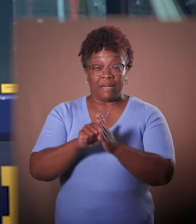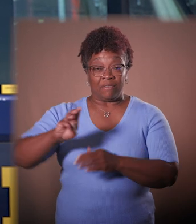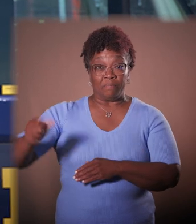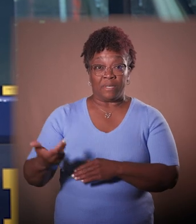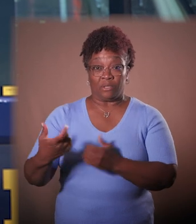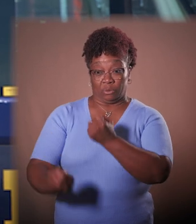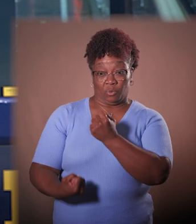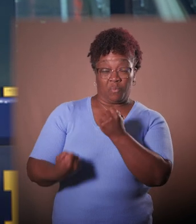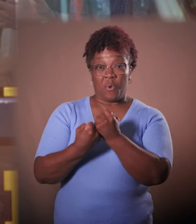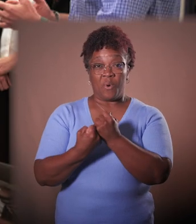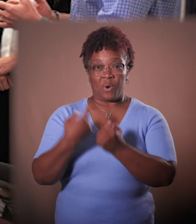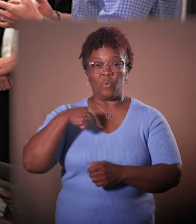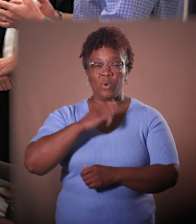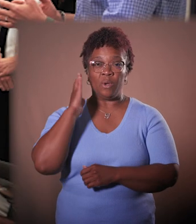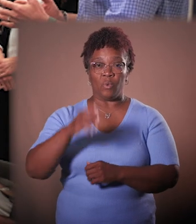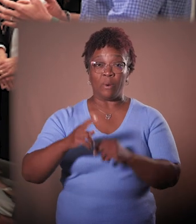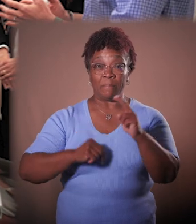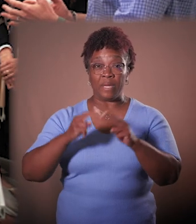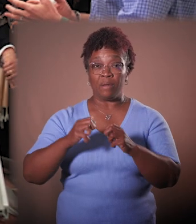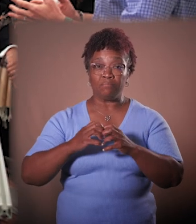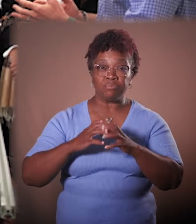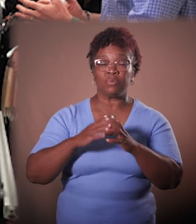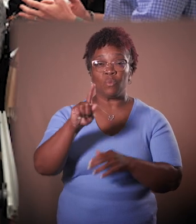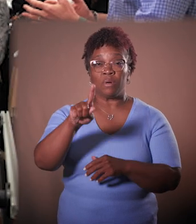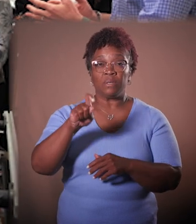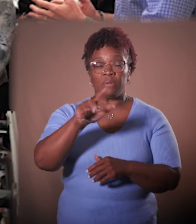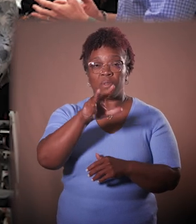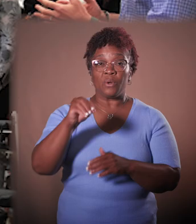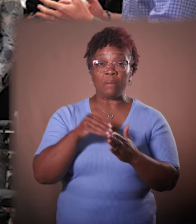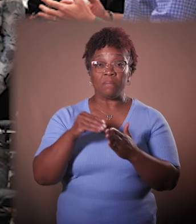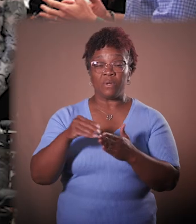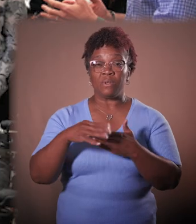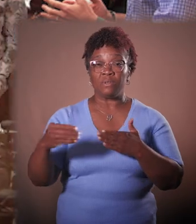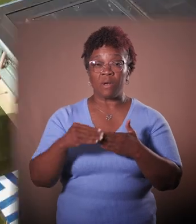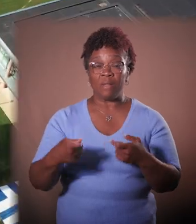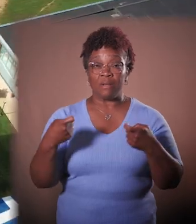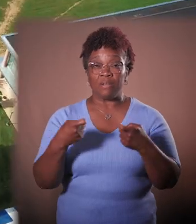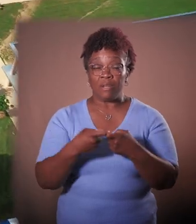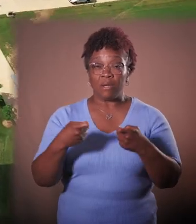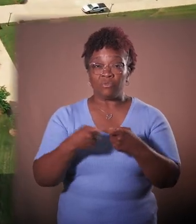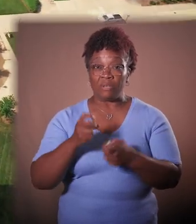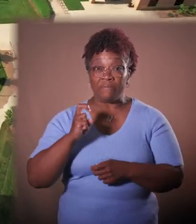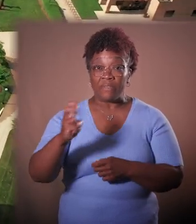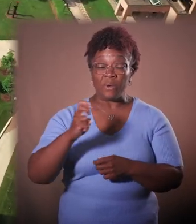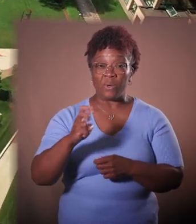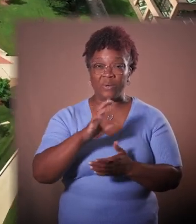we will be building a $130 million dollar electric vehicle center, which will be focused on technology